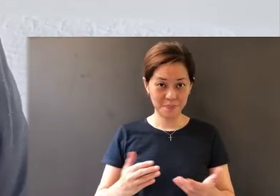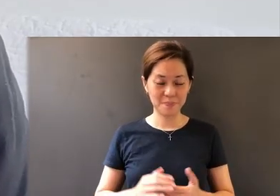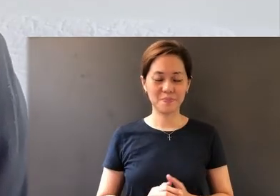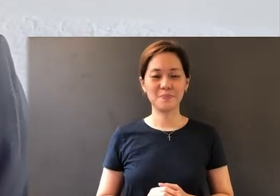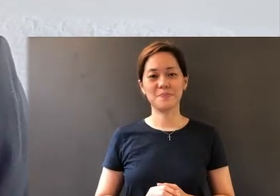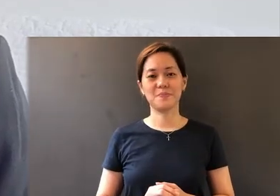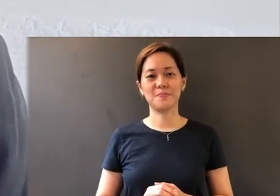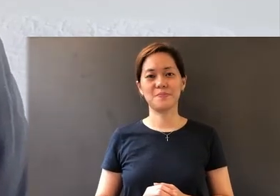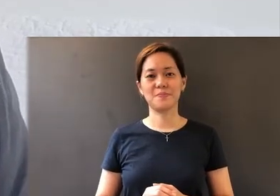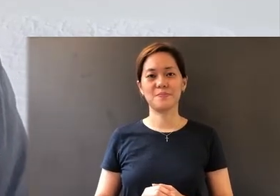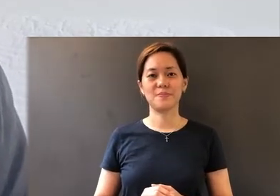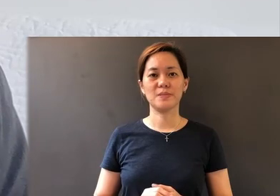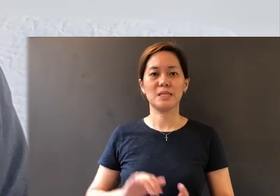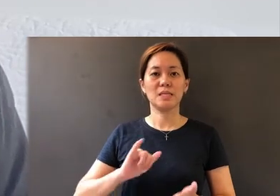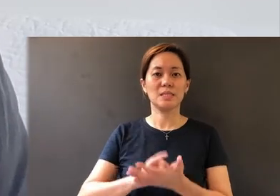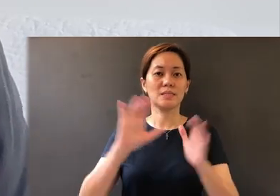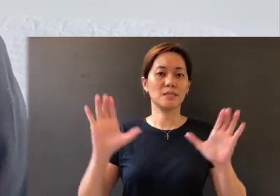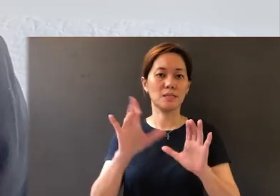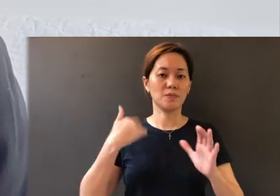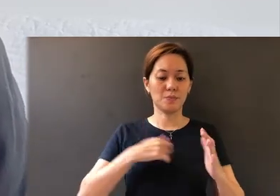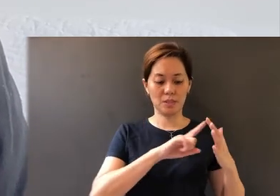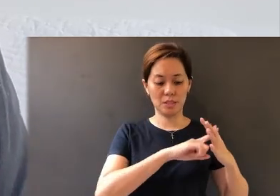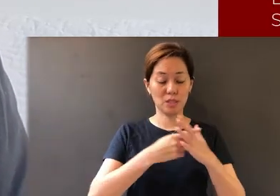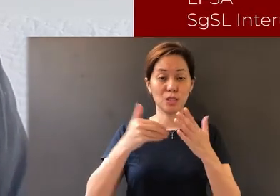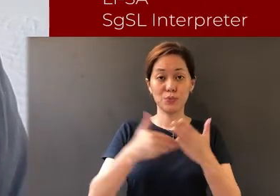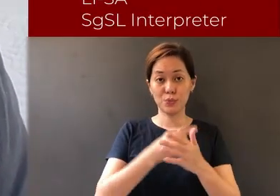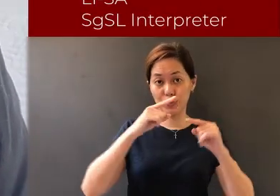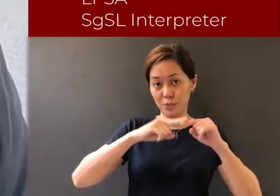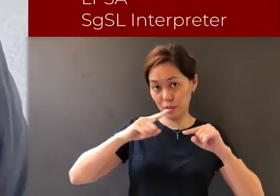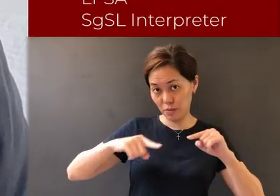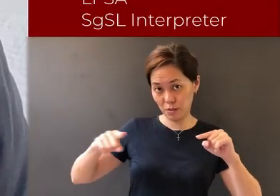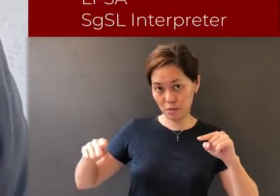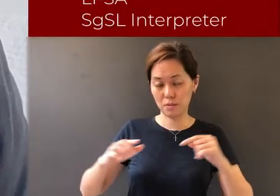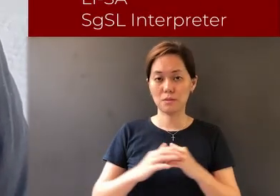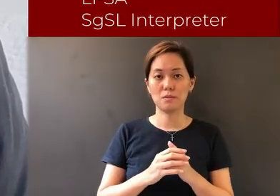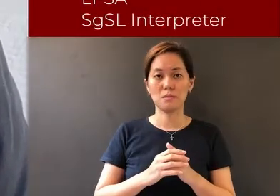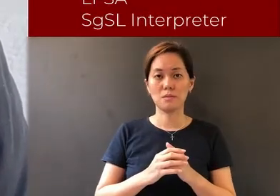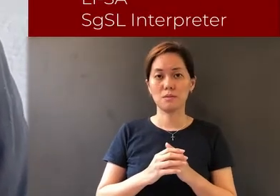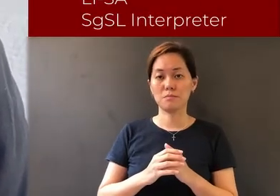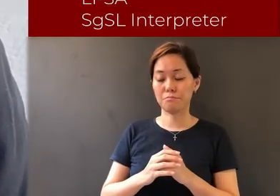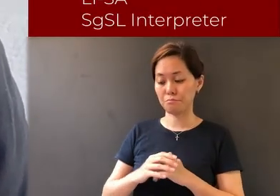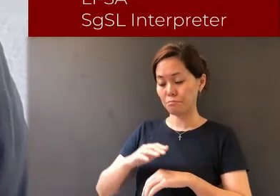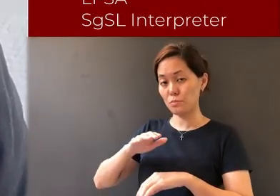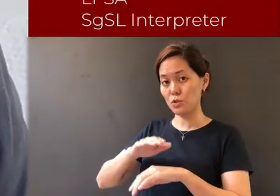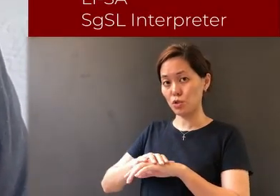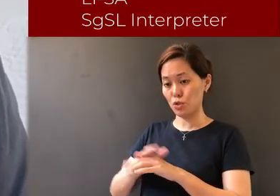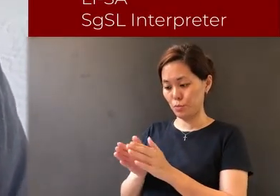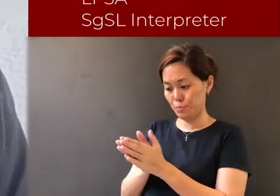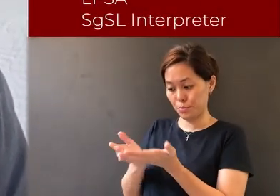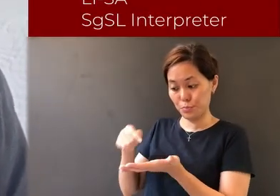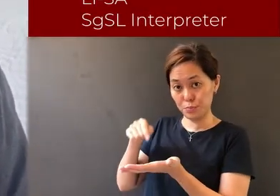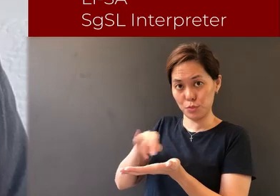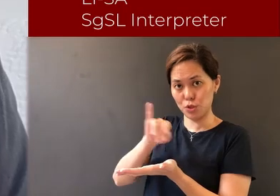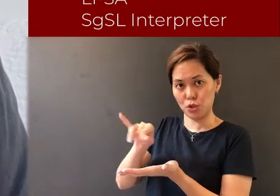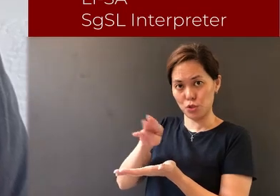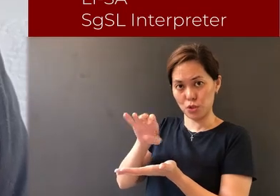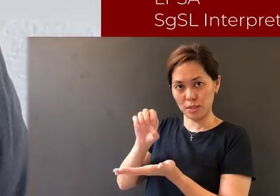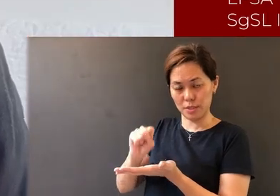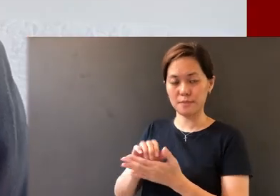This Sunday, we are starting a new series on the book of James. When the leadership